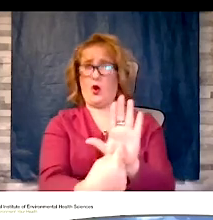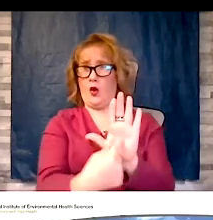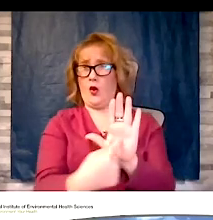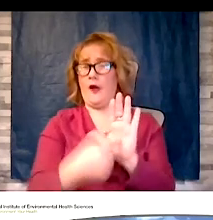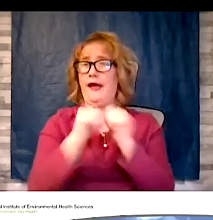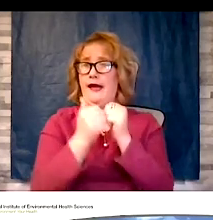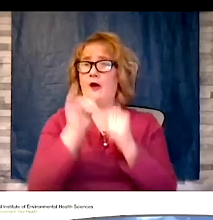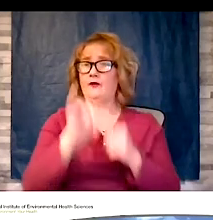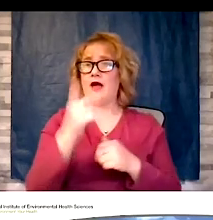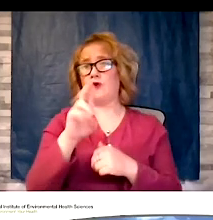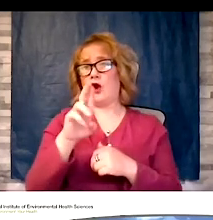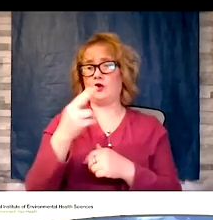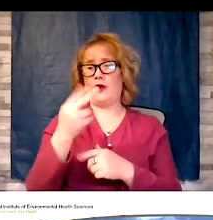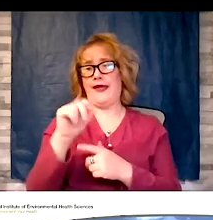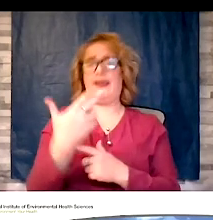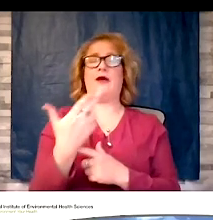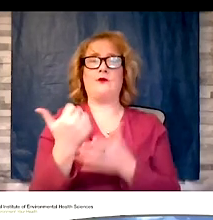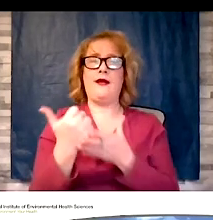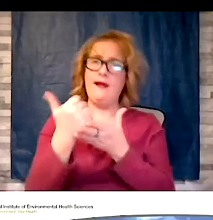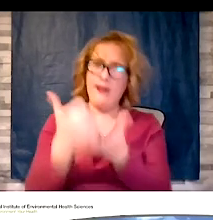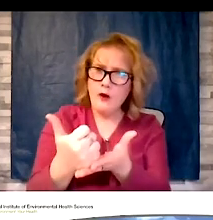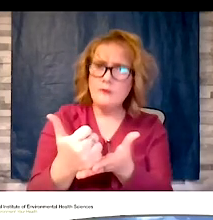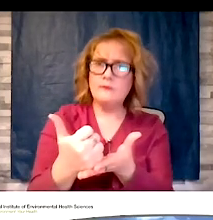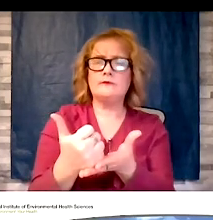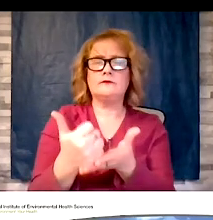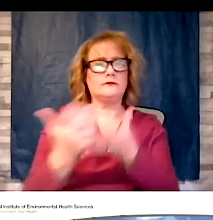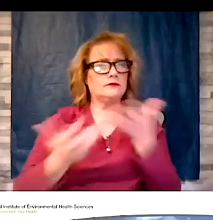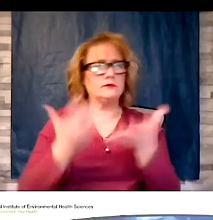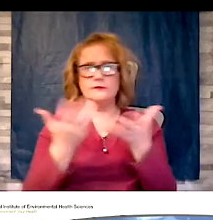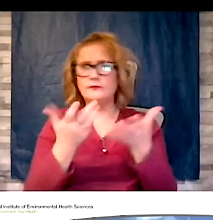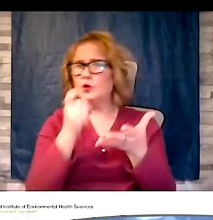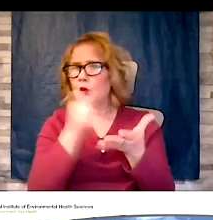helped to get -- who helped Dr. Hatch to get where he is. His